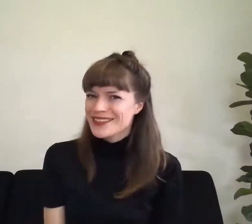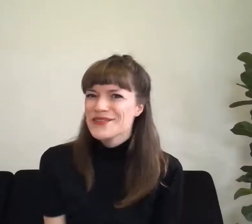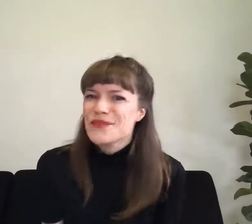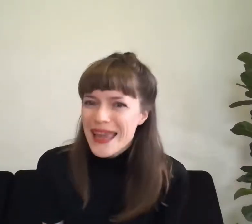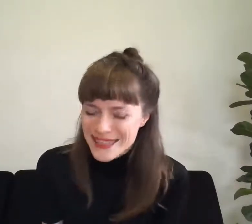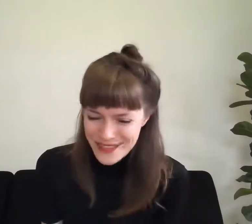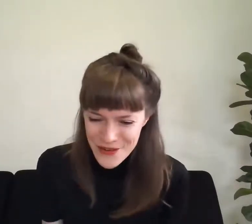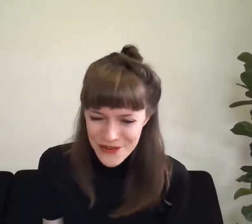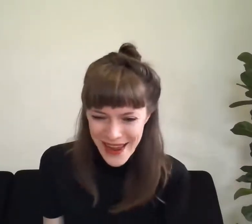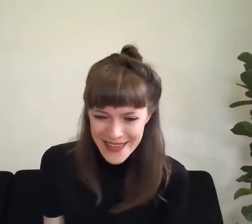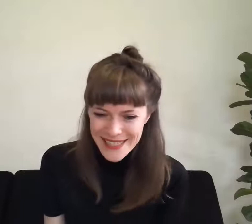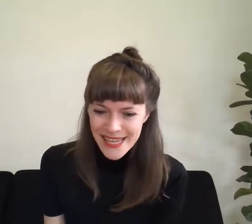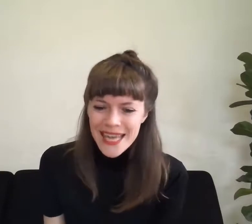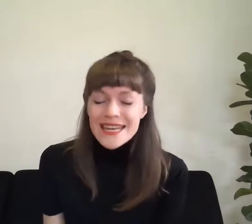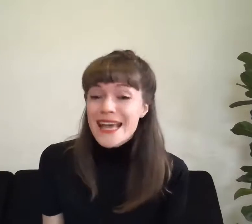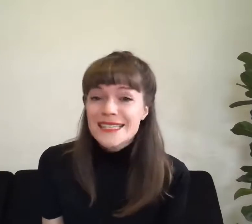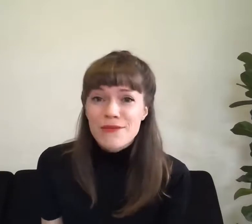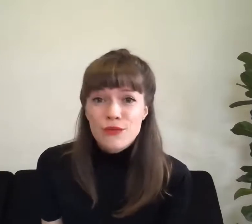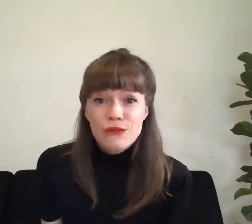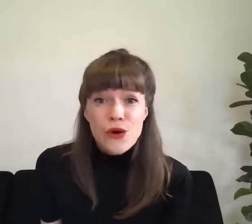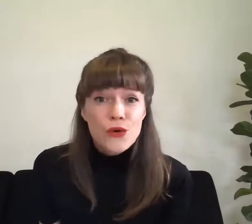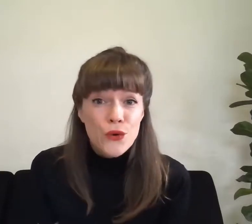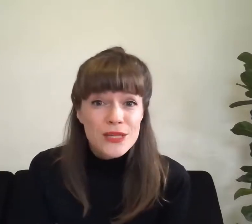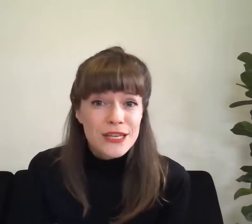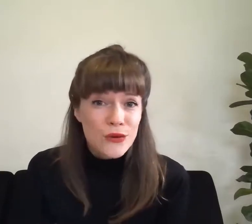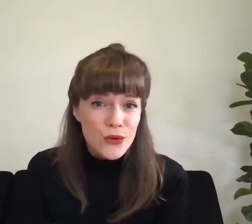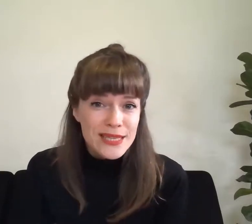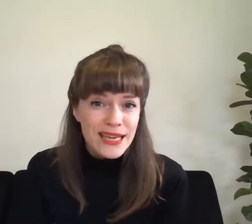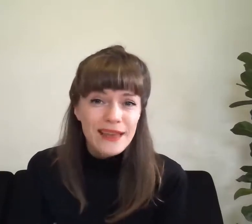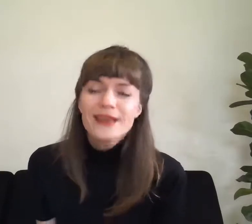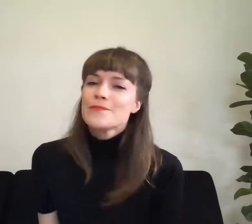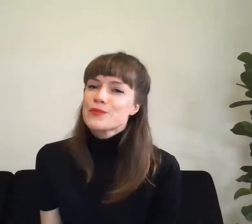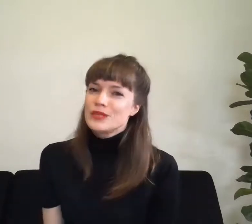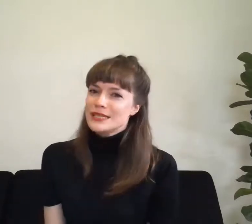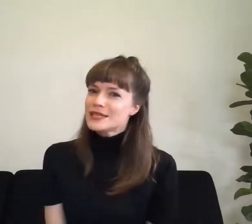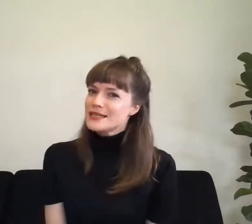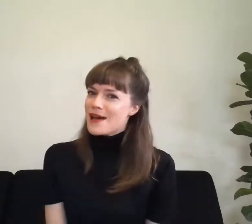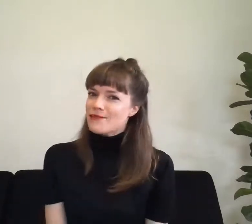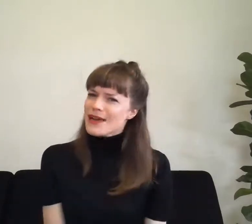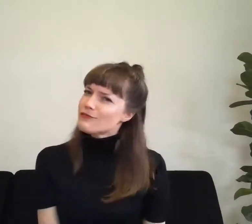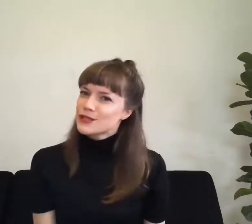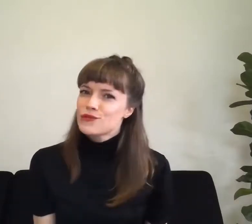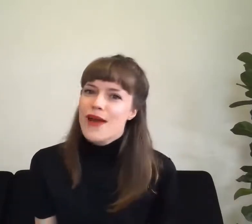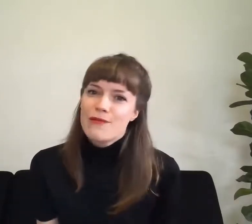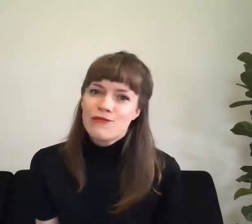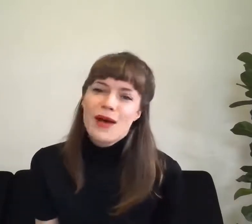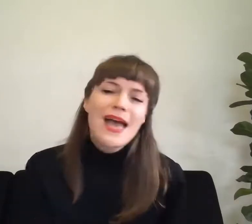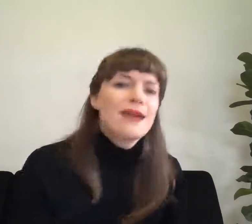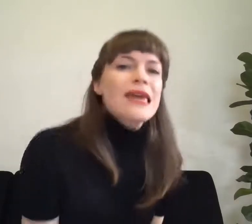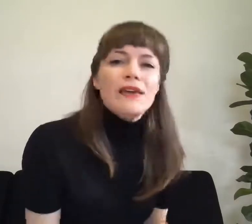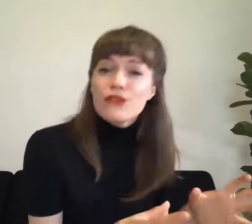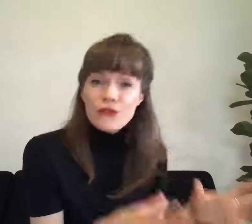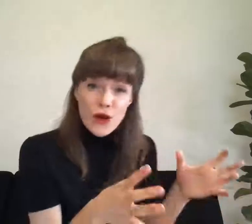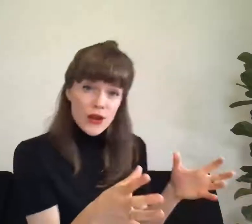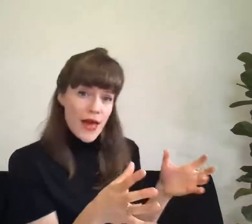Great. Alright next up. We've got horsey horsey, which is just that favorite little rhyme of mine if you've got um,